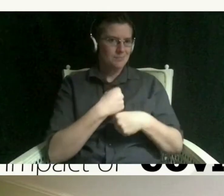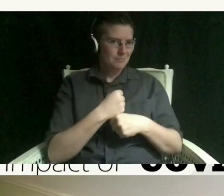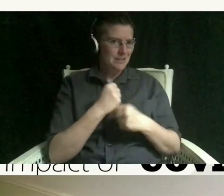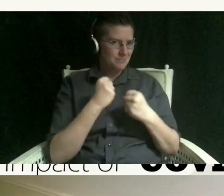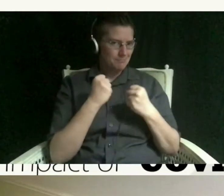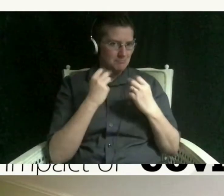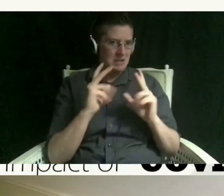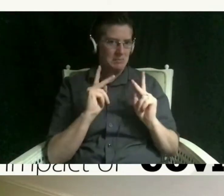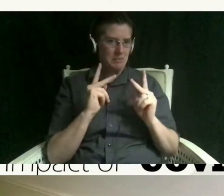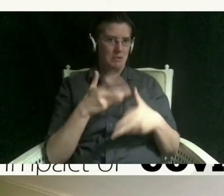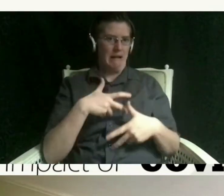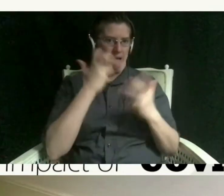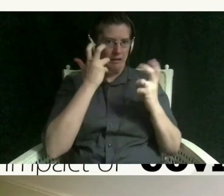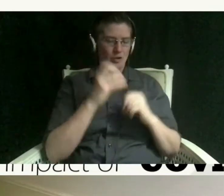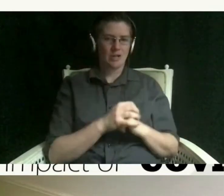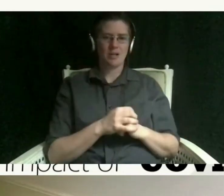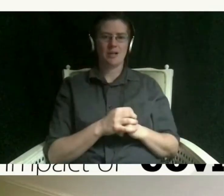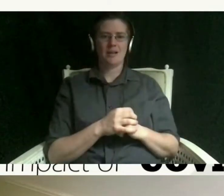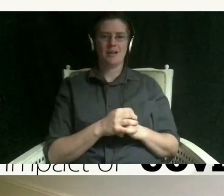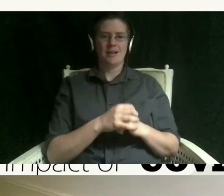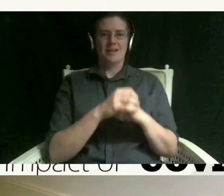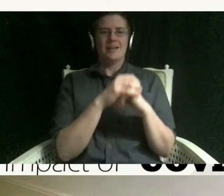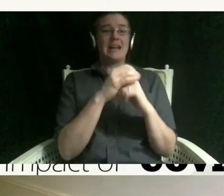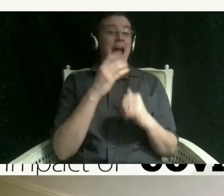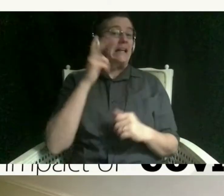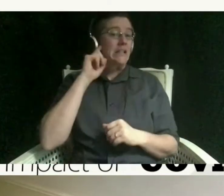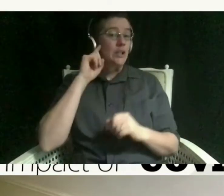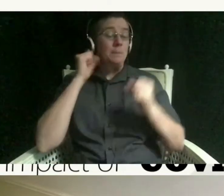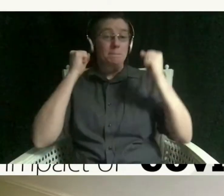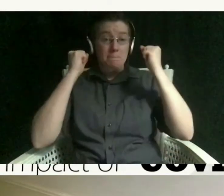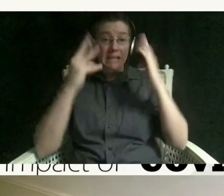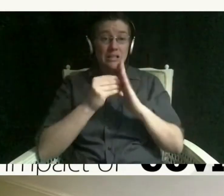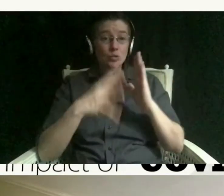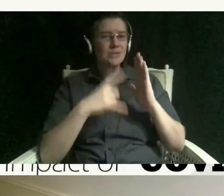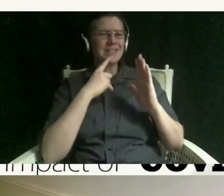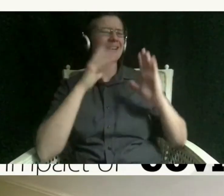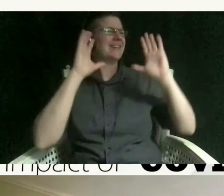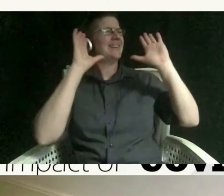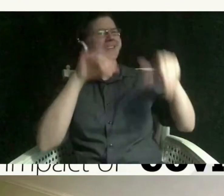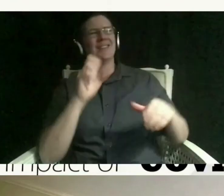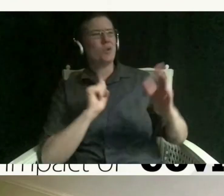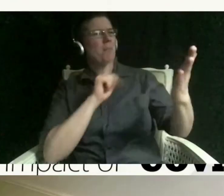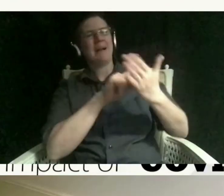i hear just saying can we just go back to school this just two days thing and five days out is